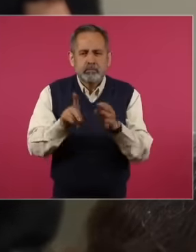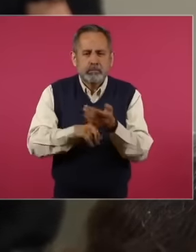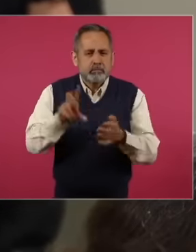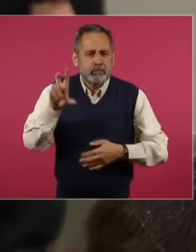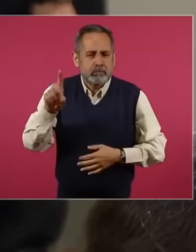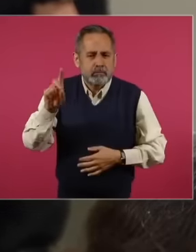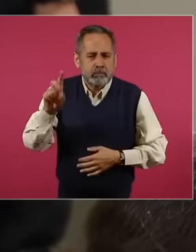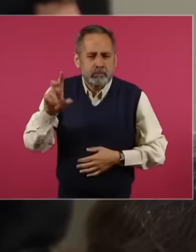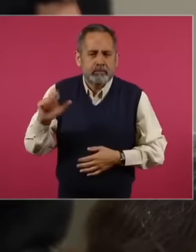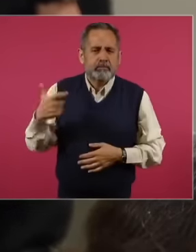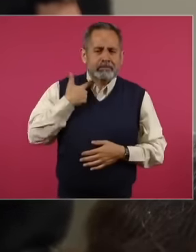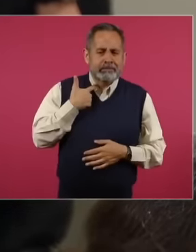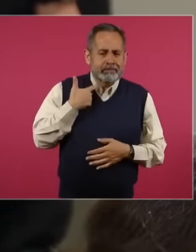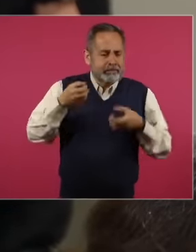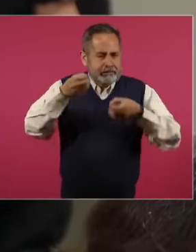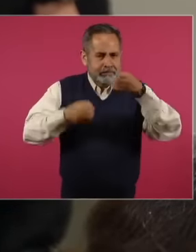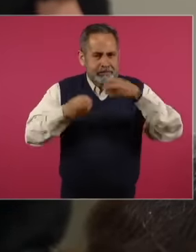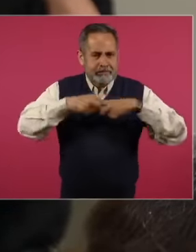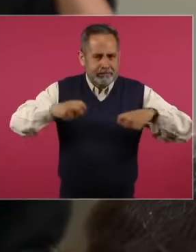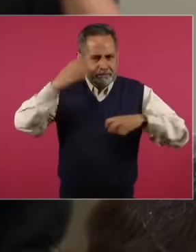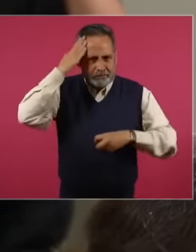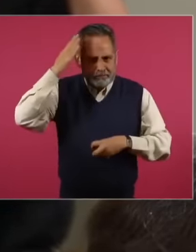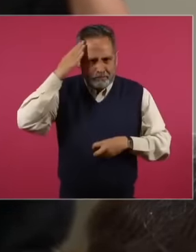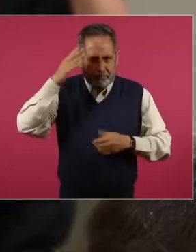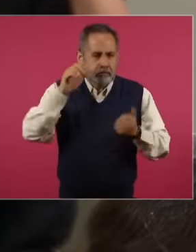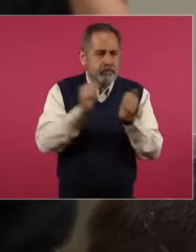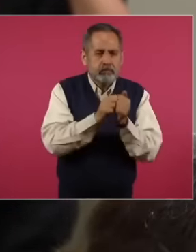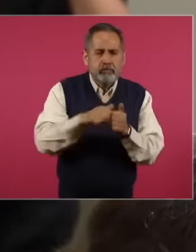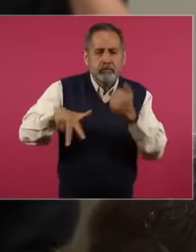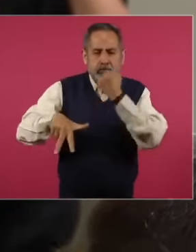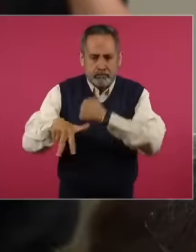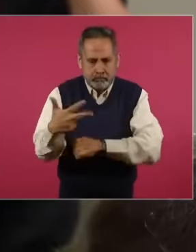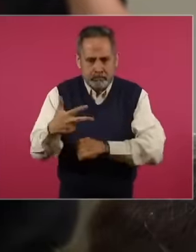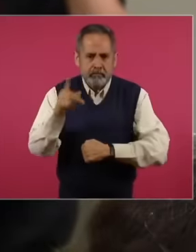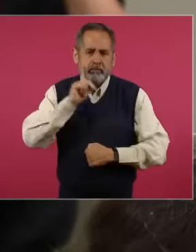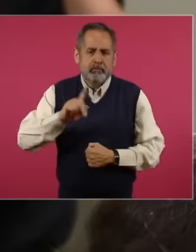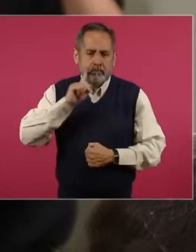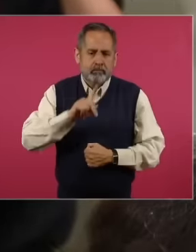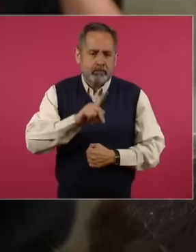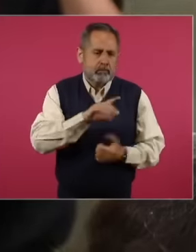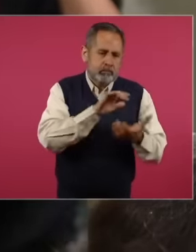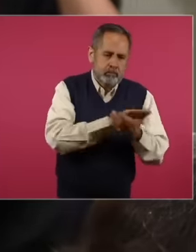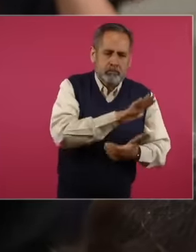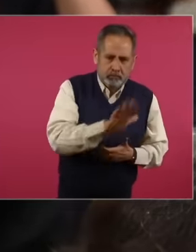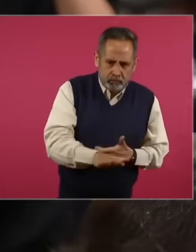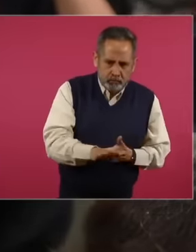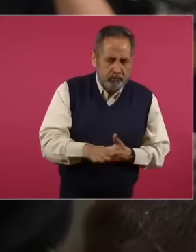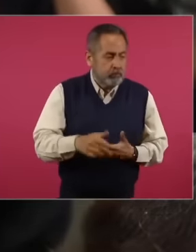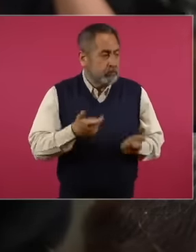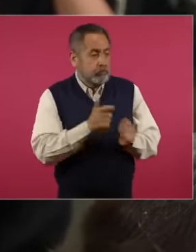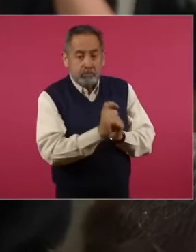this pension for life, including 13 widows, but another one that draws attention is the